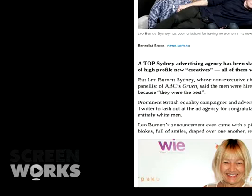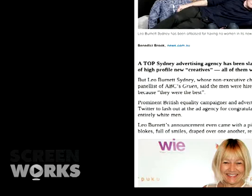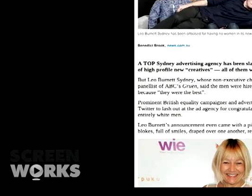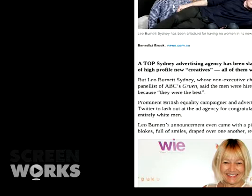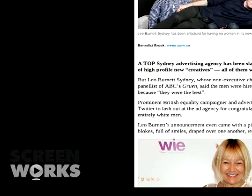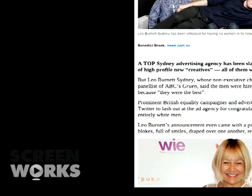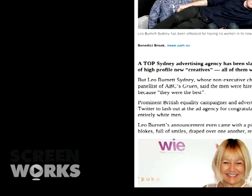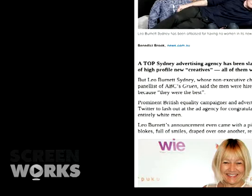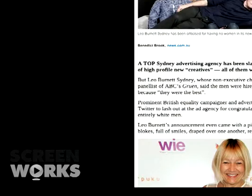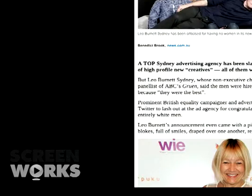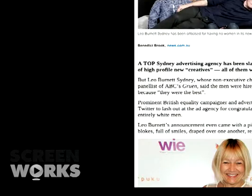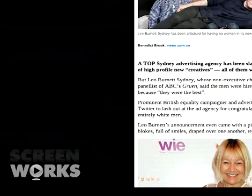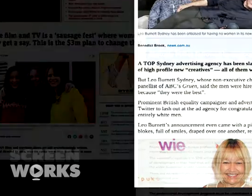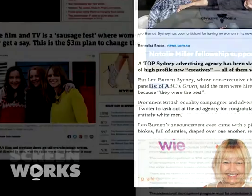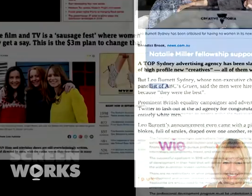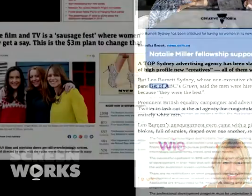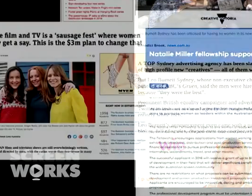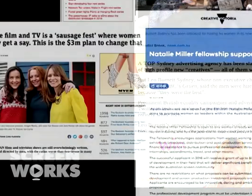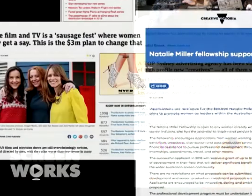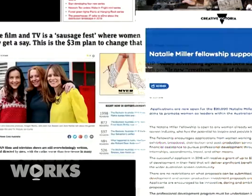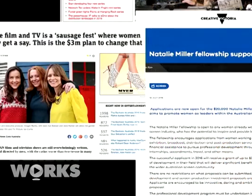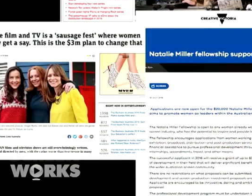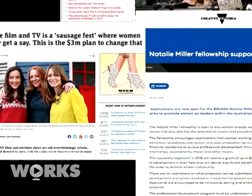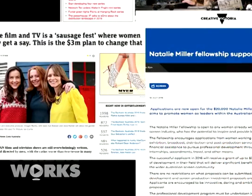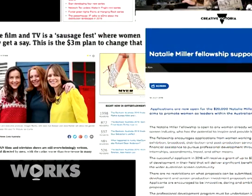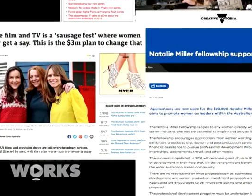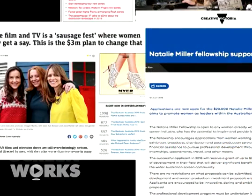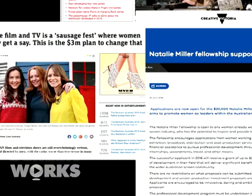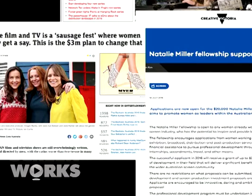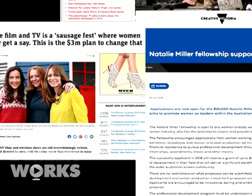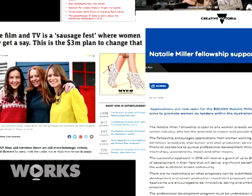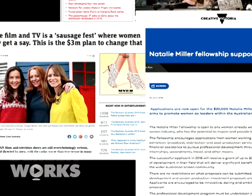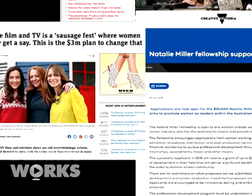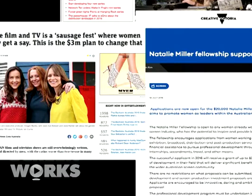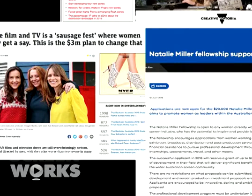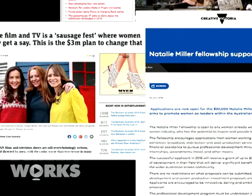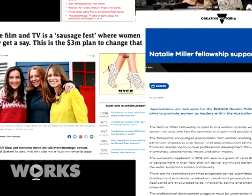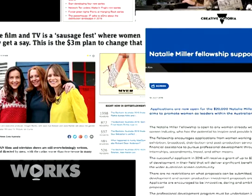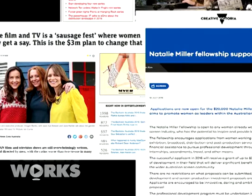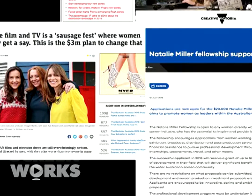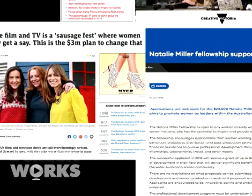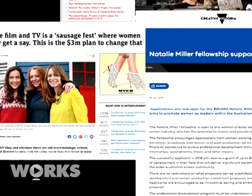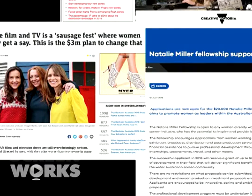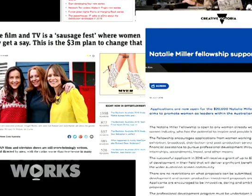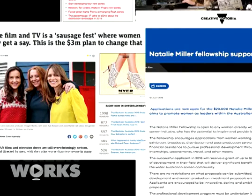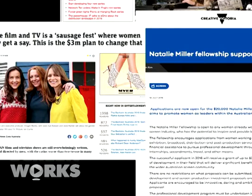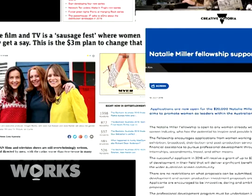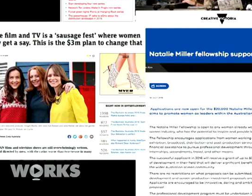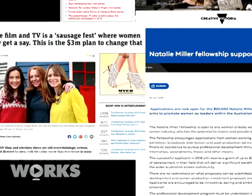no women. Since that time we've seen a raft of other initiatives and activities from around the country from all the